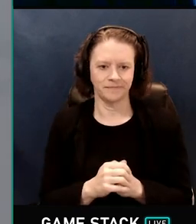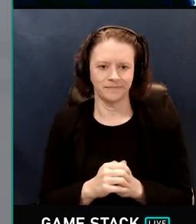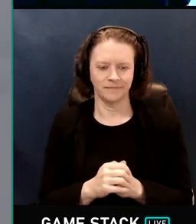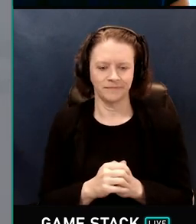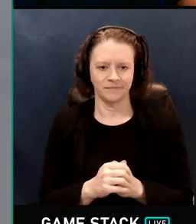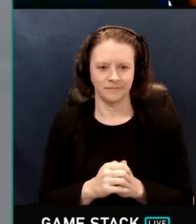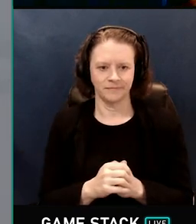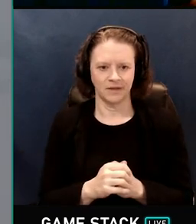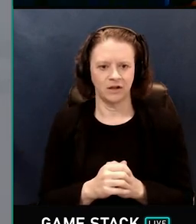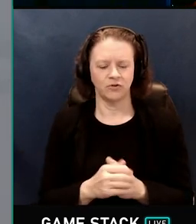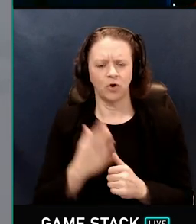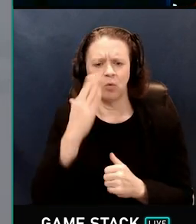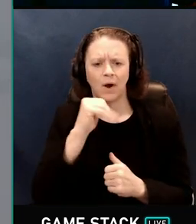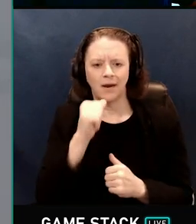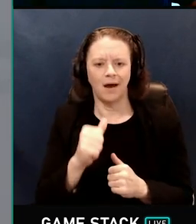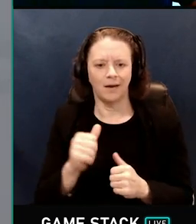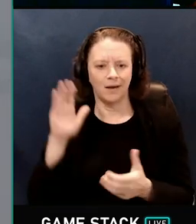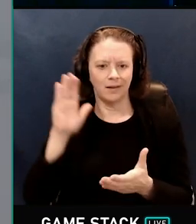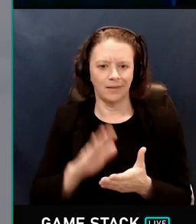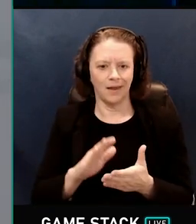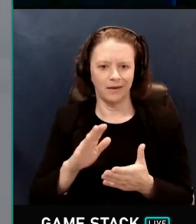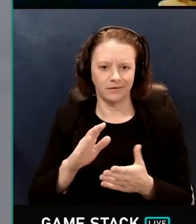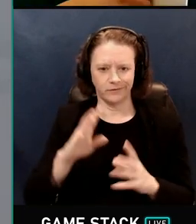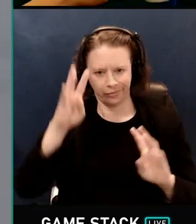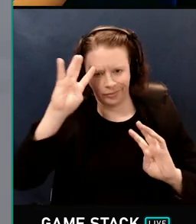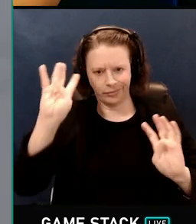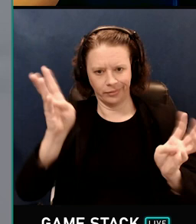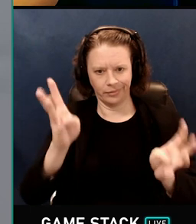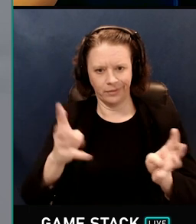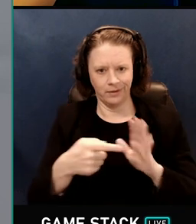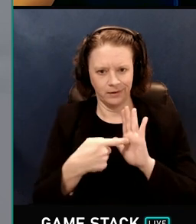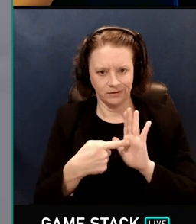So how about a less contrived example? Something a little bit more useful.